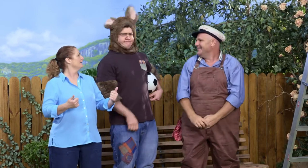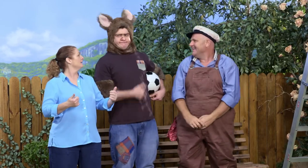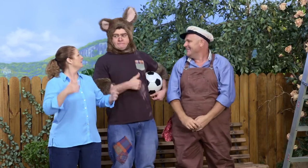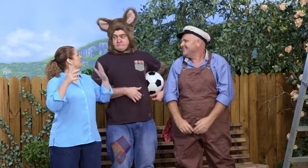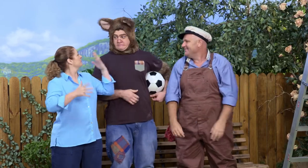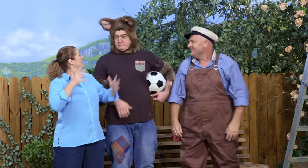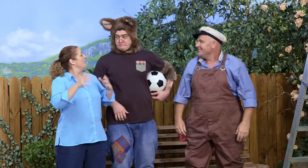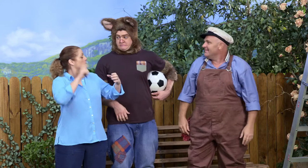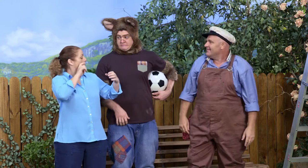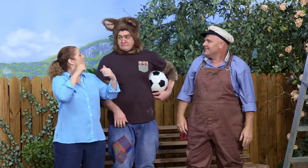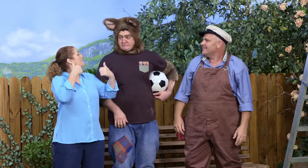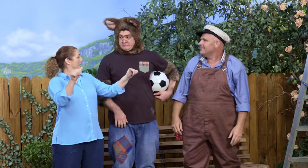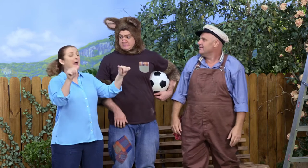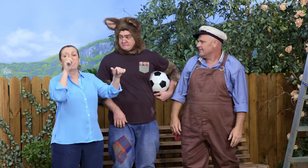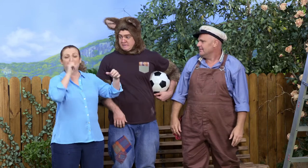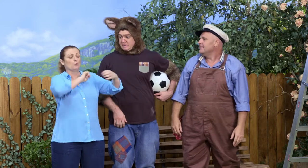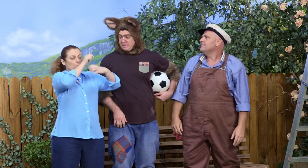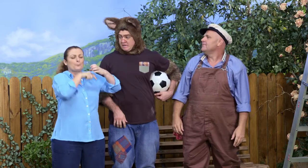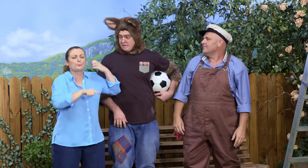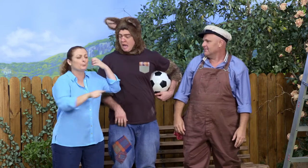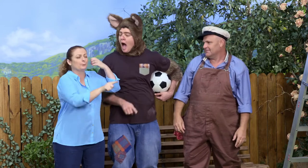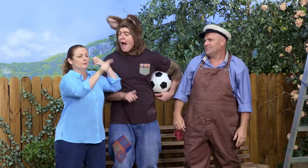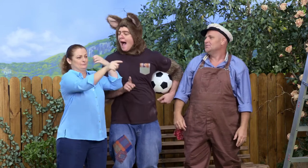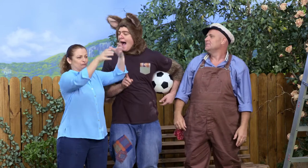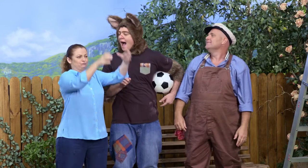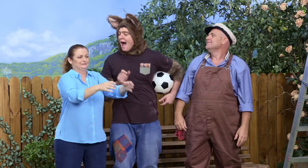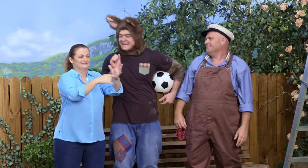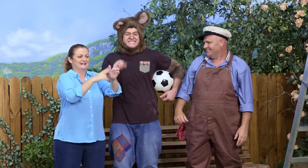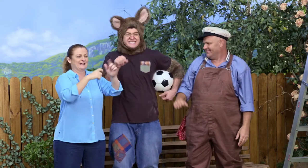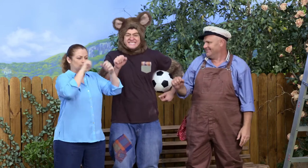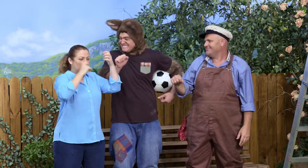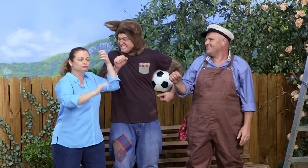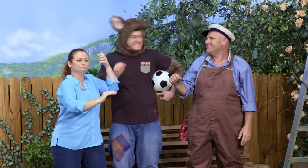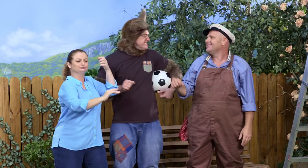That means the water can now flow straight into the water tank.